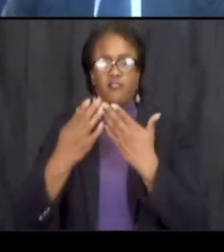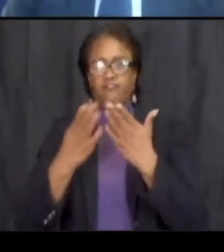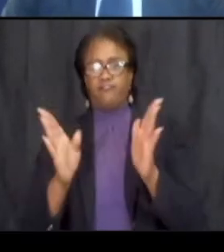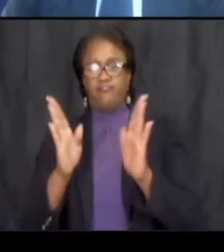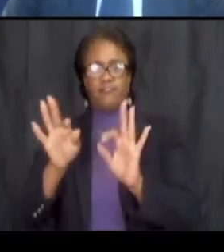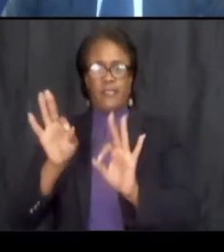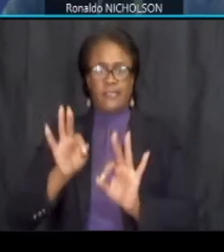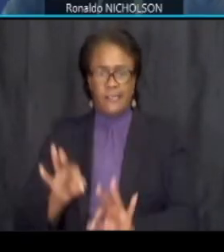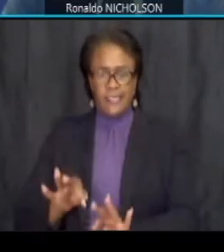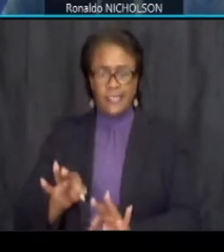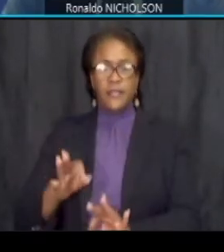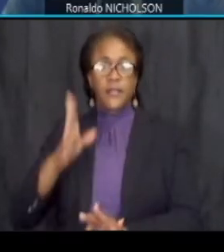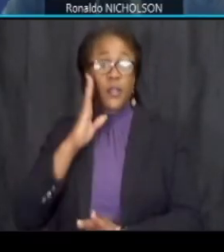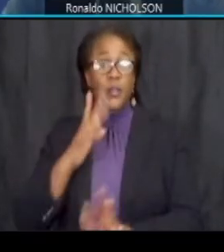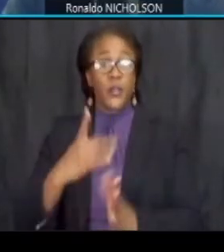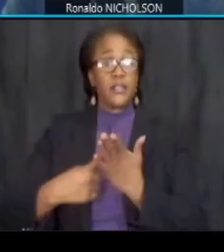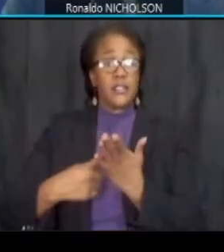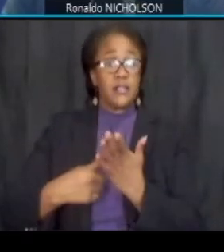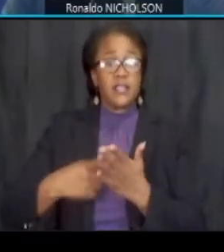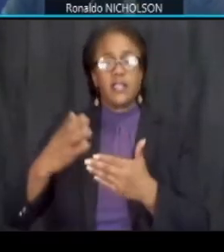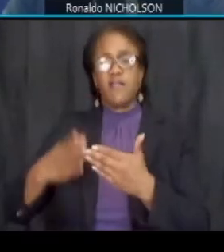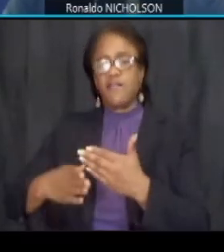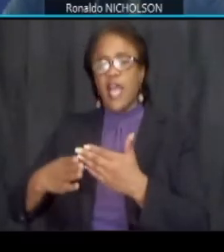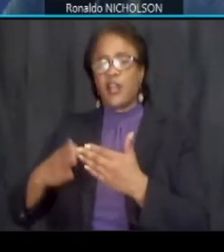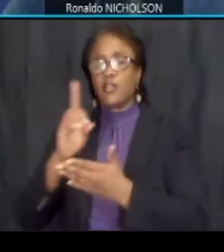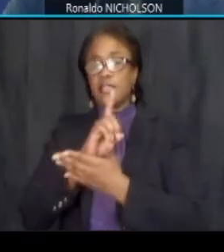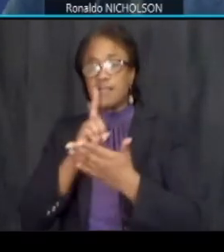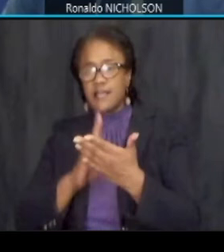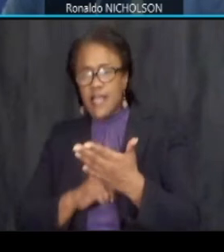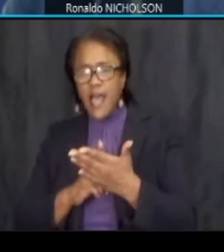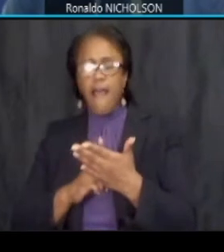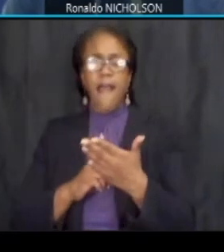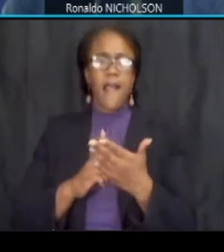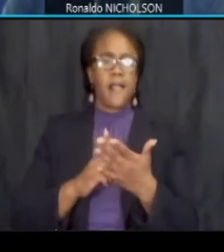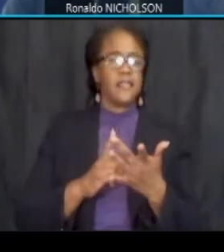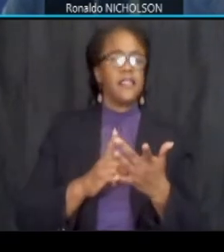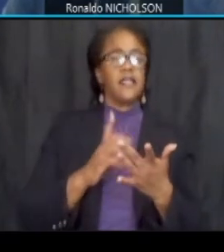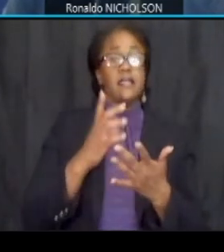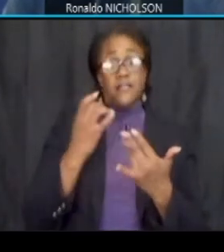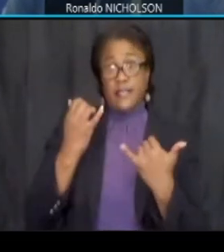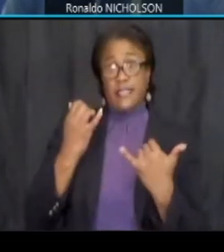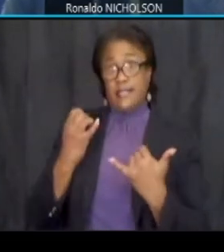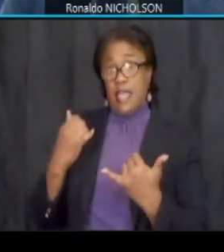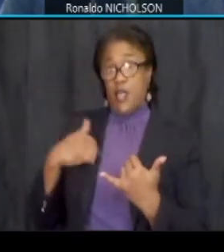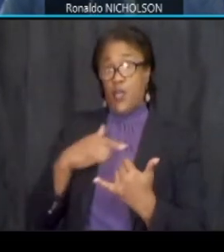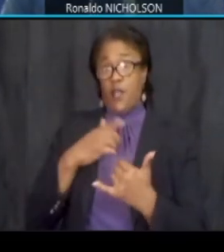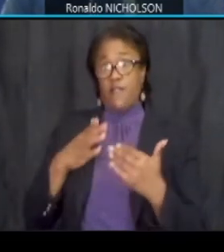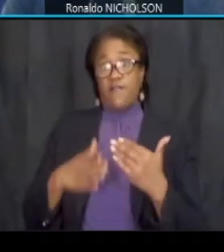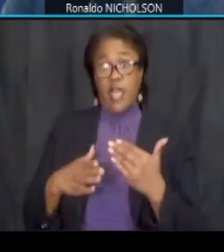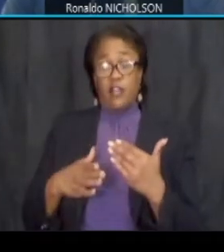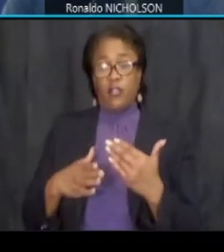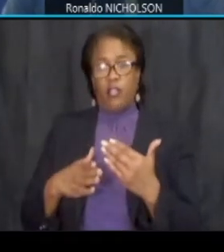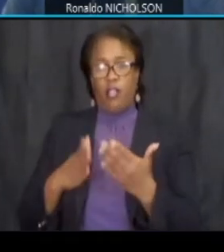we will talk about final design elements as we are now in the final stages of that final design